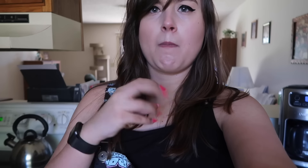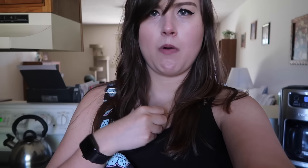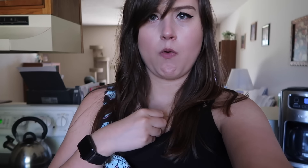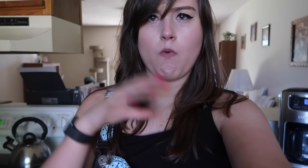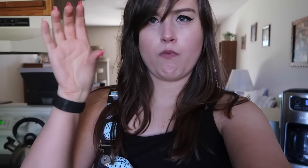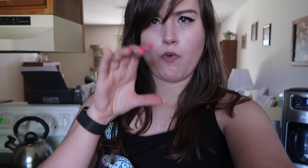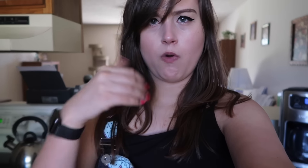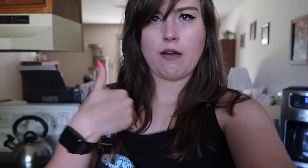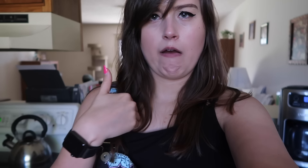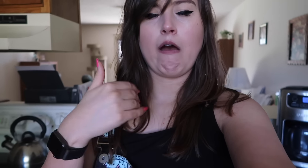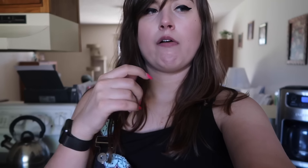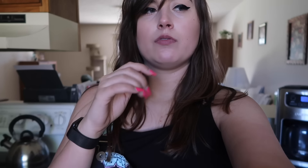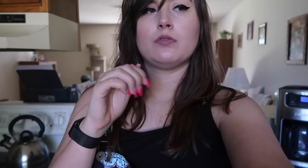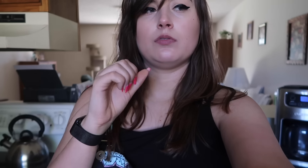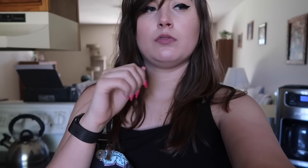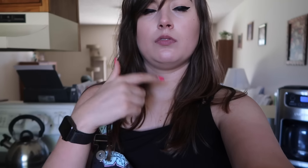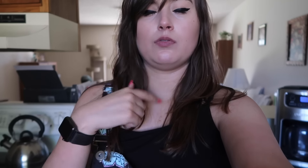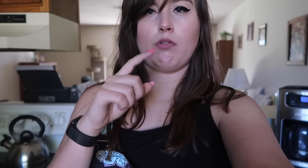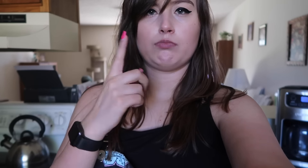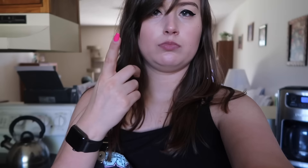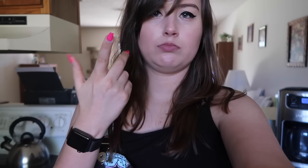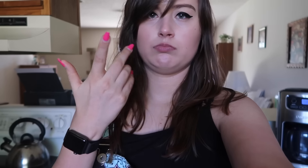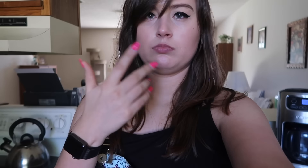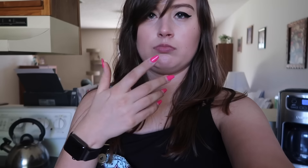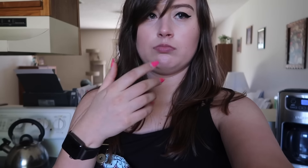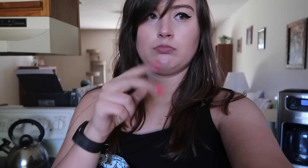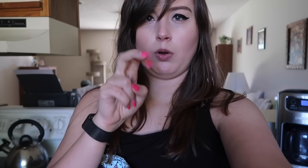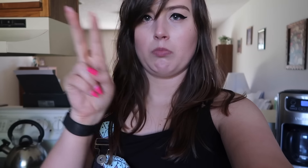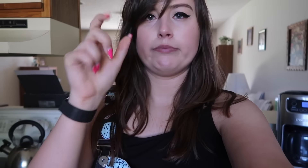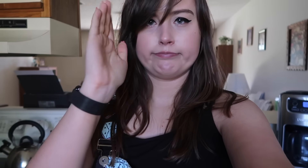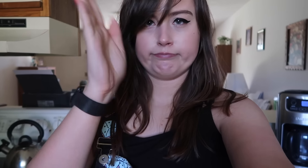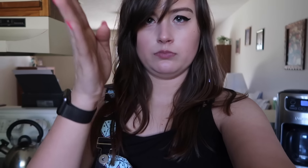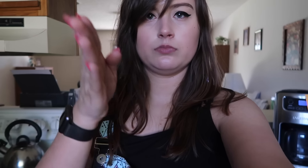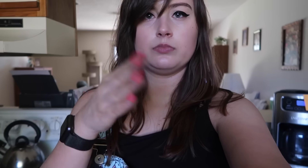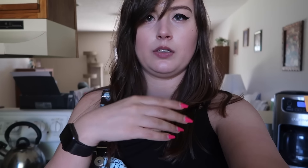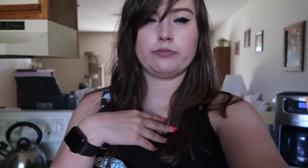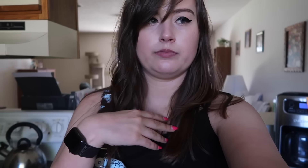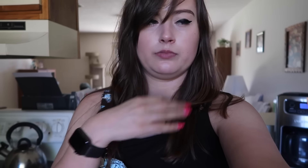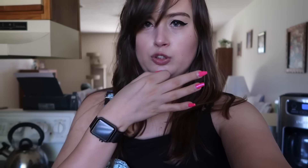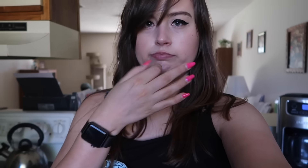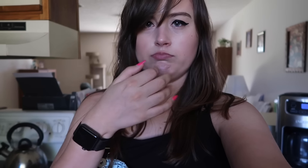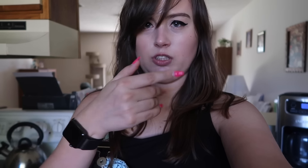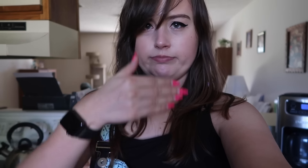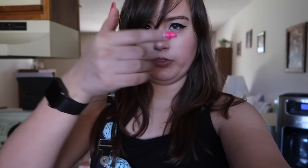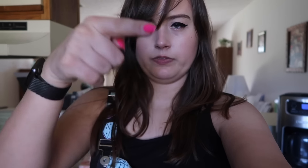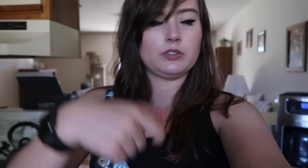I have my own photos. So I'll just... I'll upload those later.